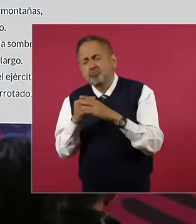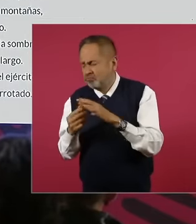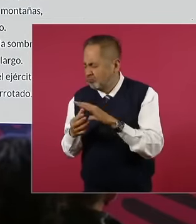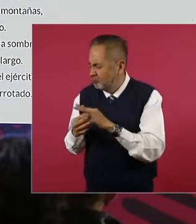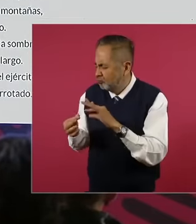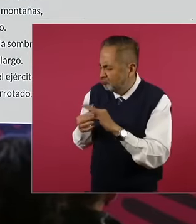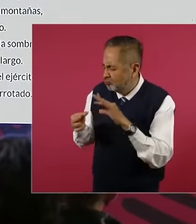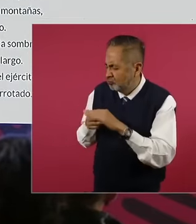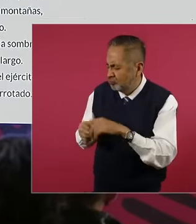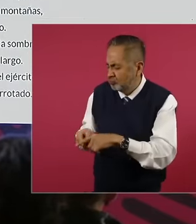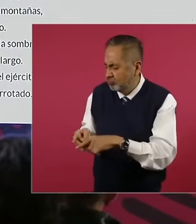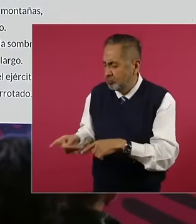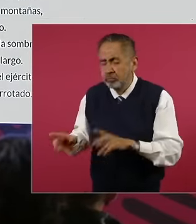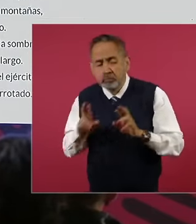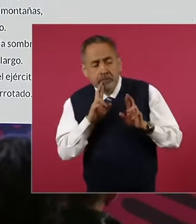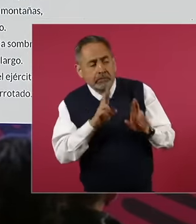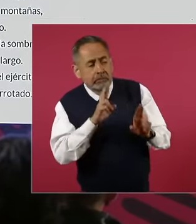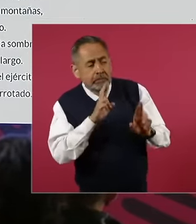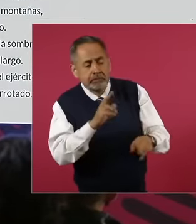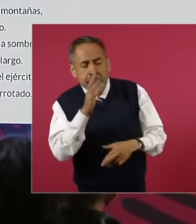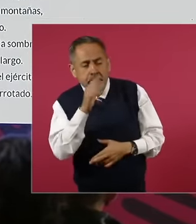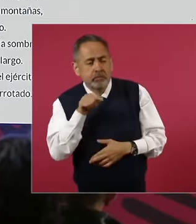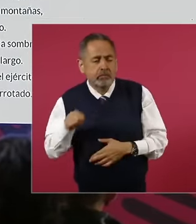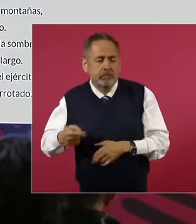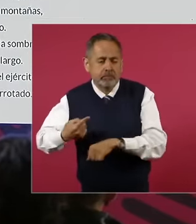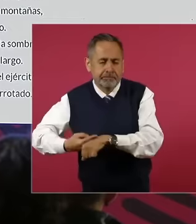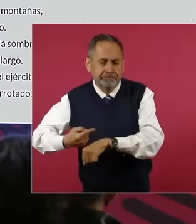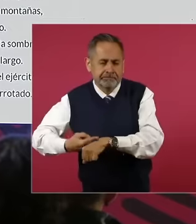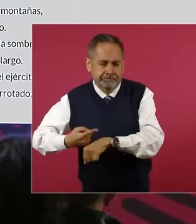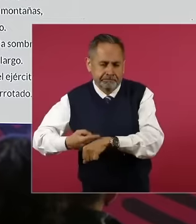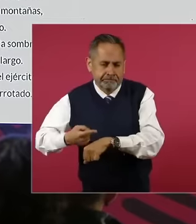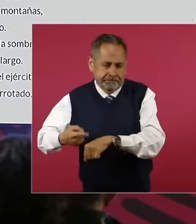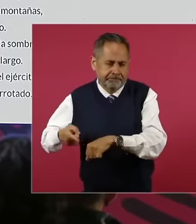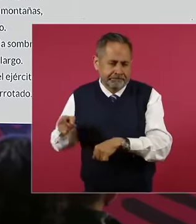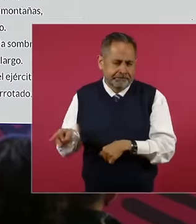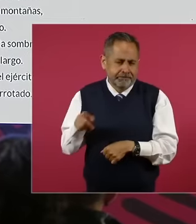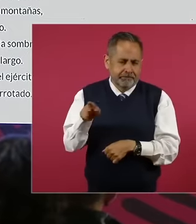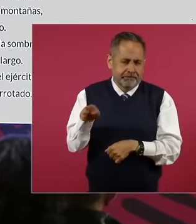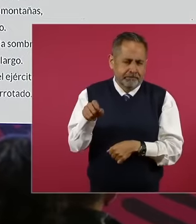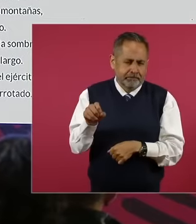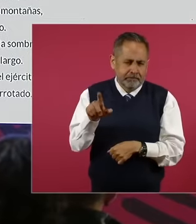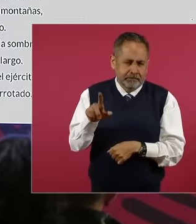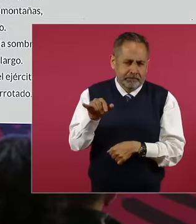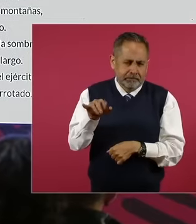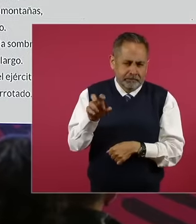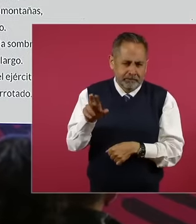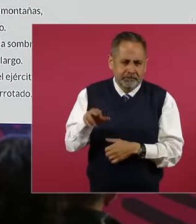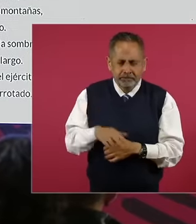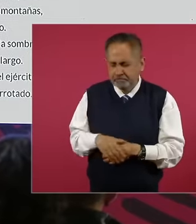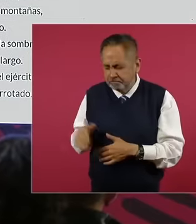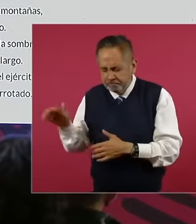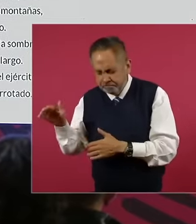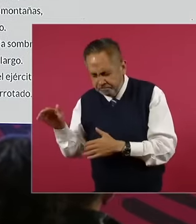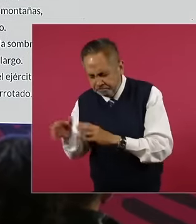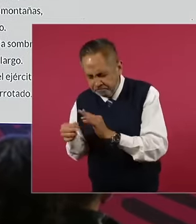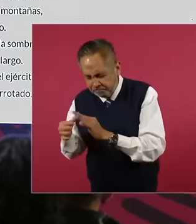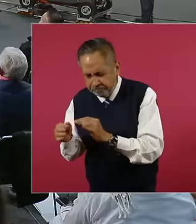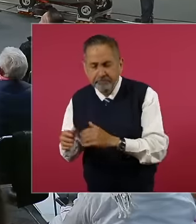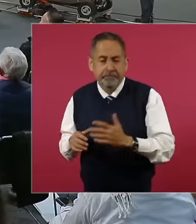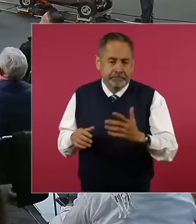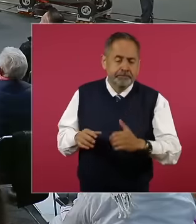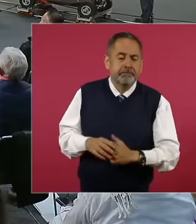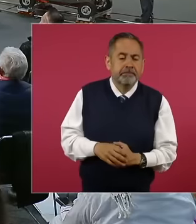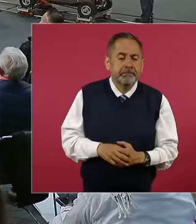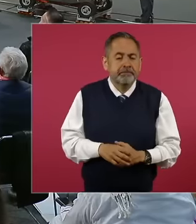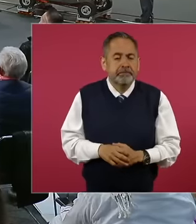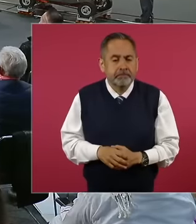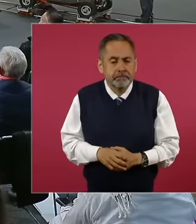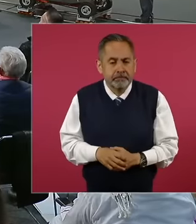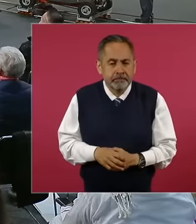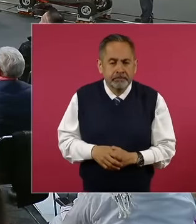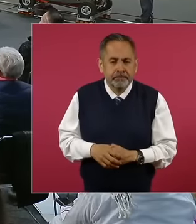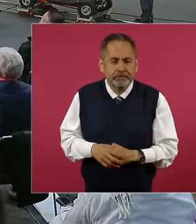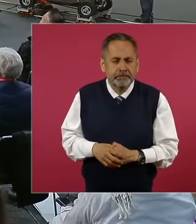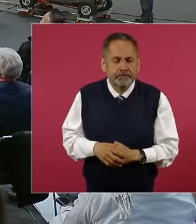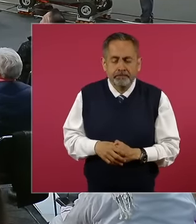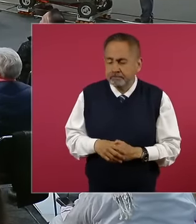sick after Mr. Mosquera